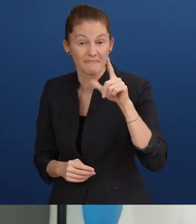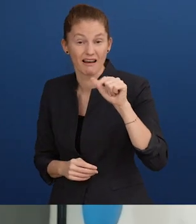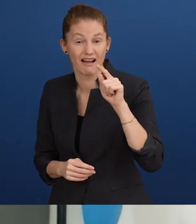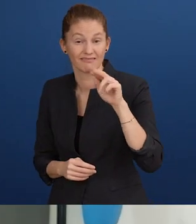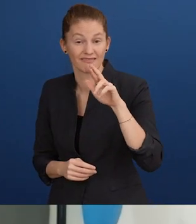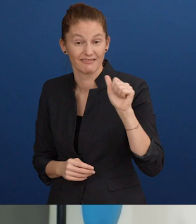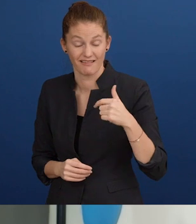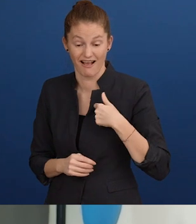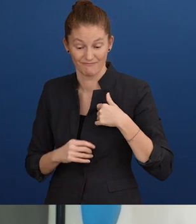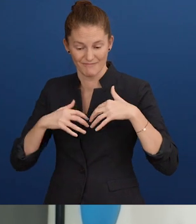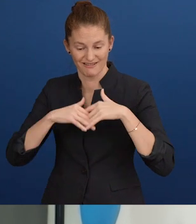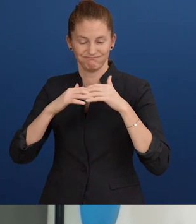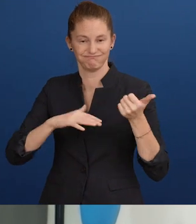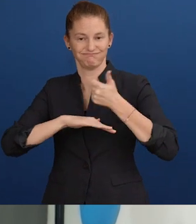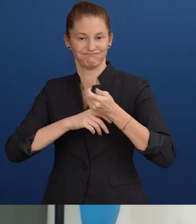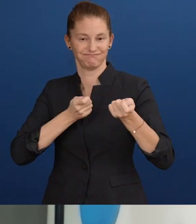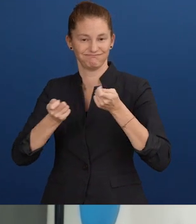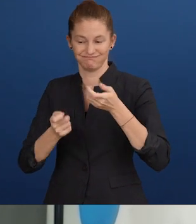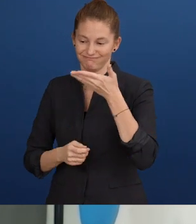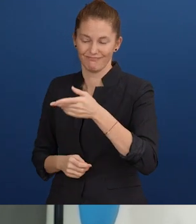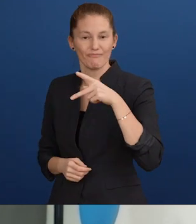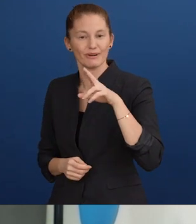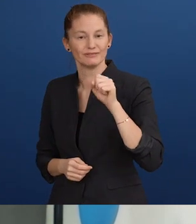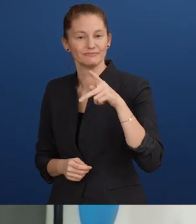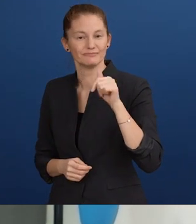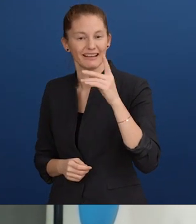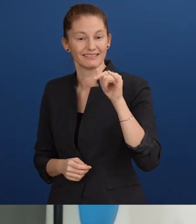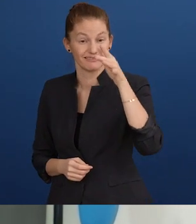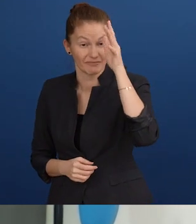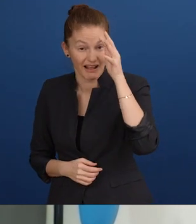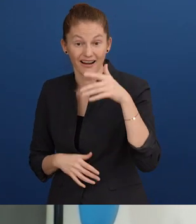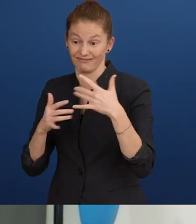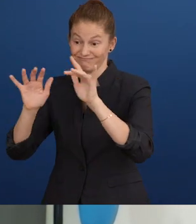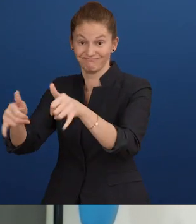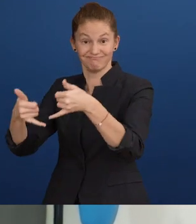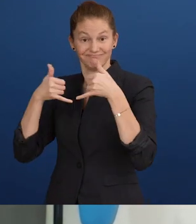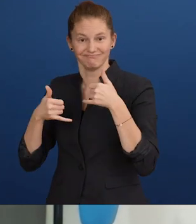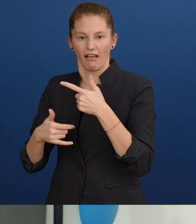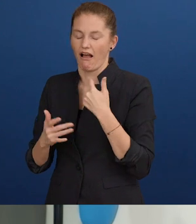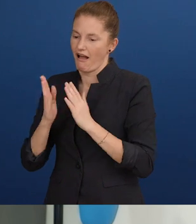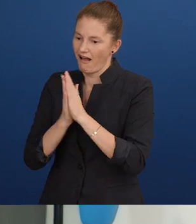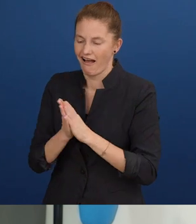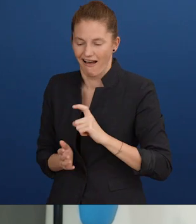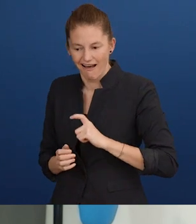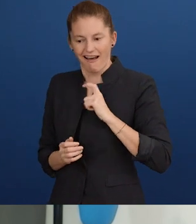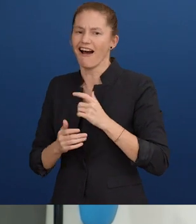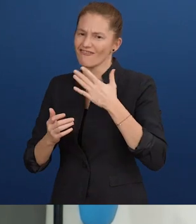and Director of PUSPADI Bali. Being a Zero Project awardee gives us more confidence to continue inspiring and changing lives of persons with disability.